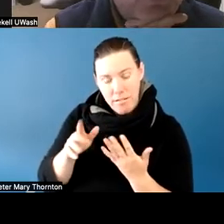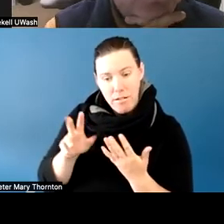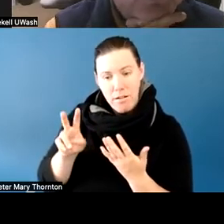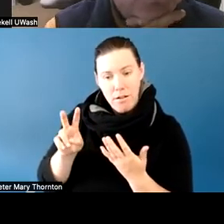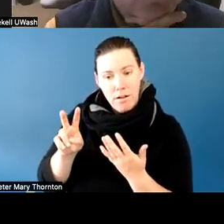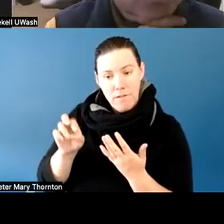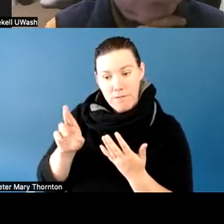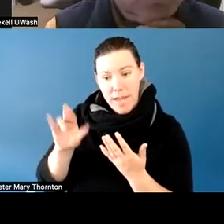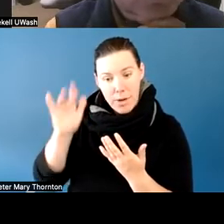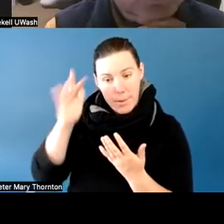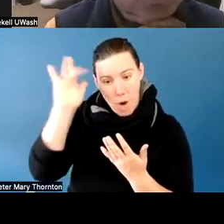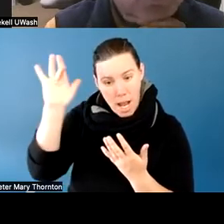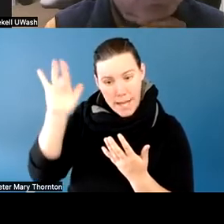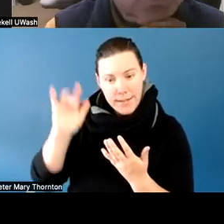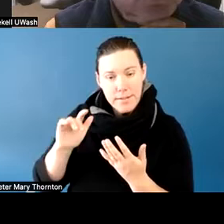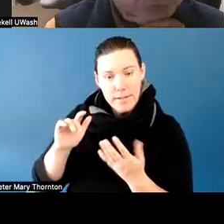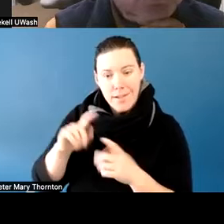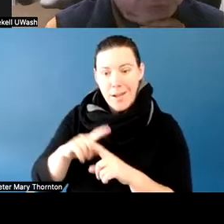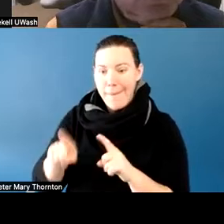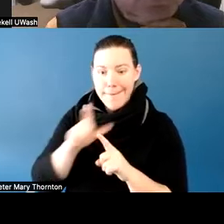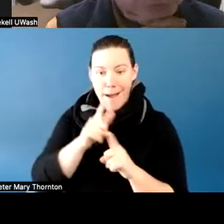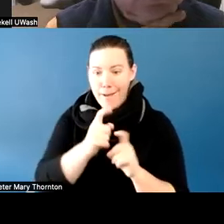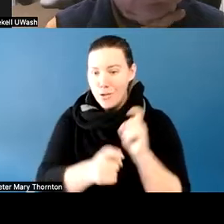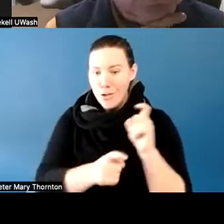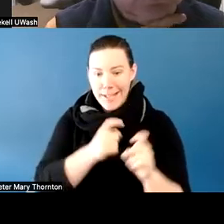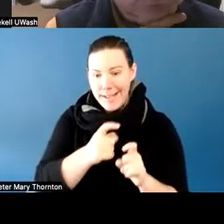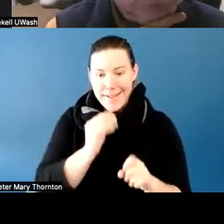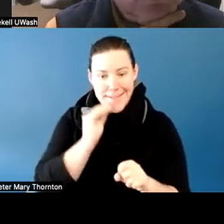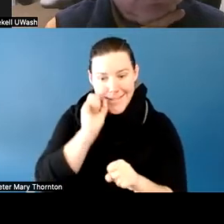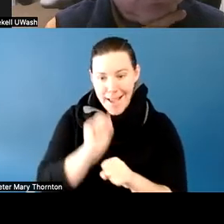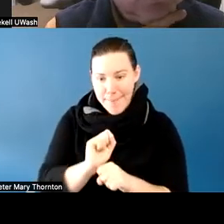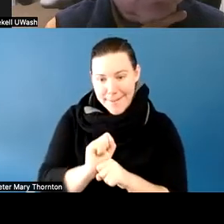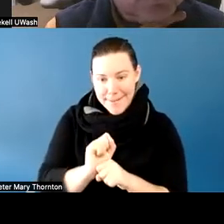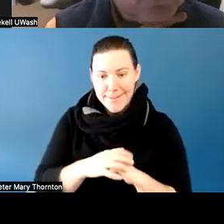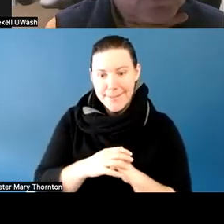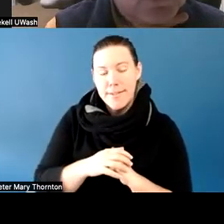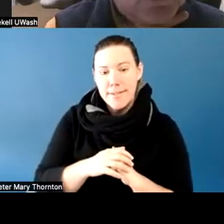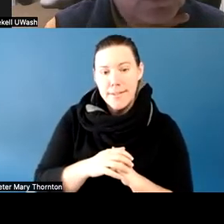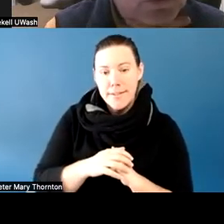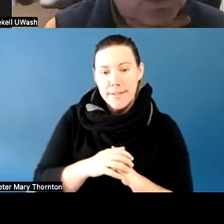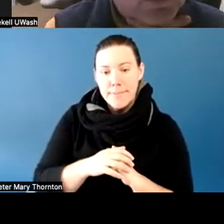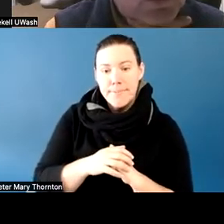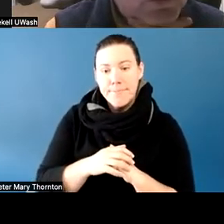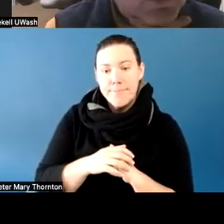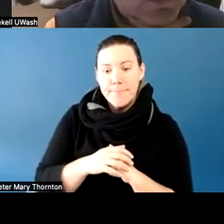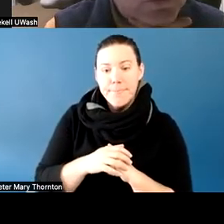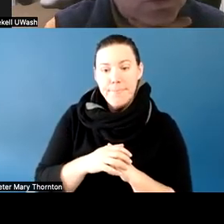but they weren't turning in assignments. And even though they weren't turning in assignments,